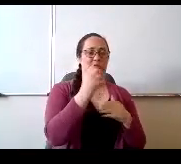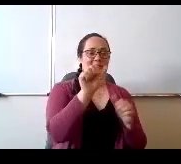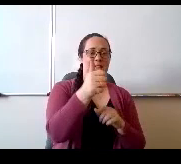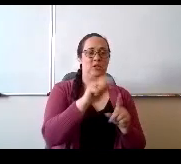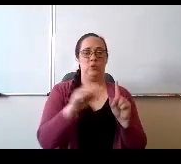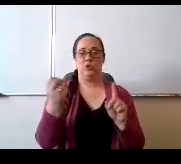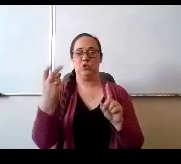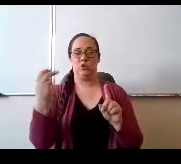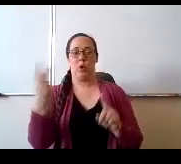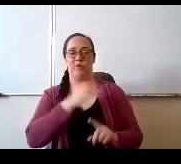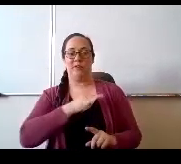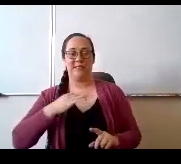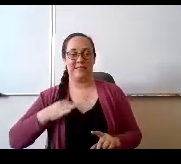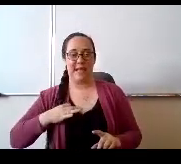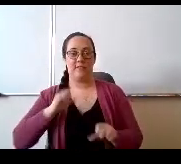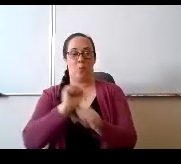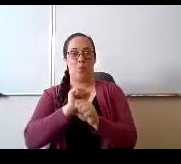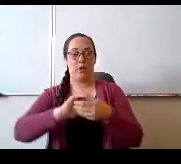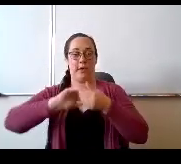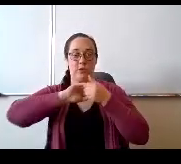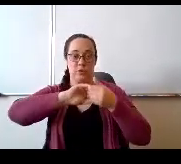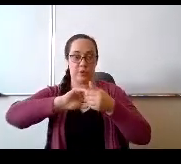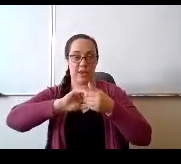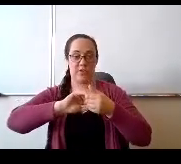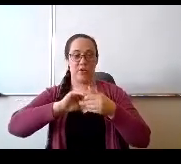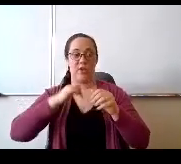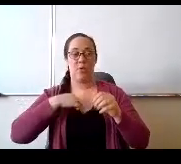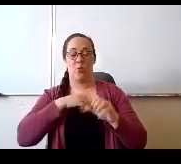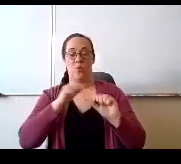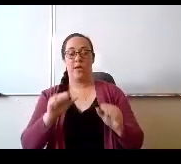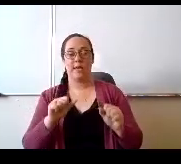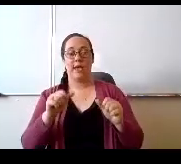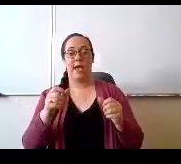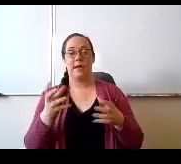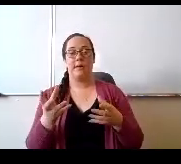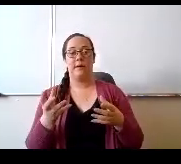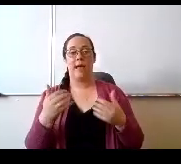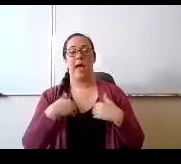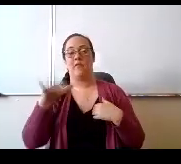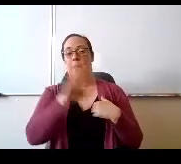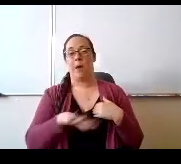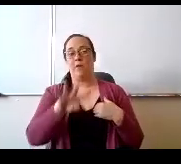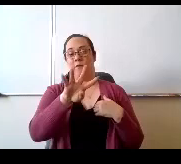where we can service about 400 to 475 students that are all beginners because